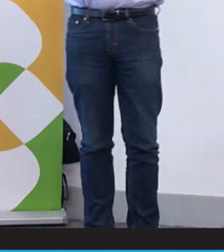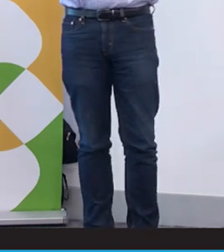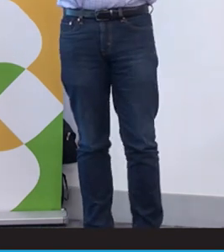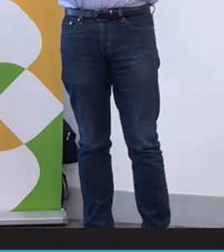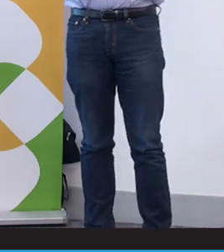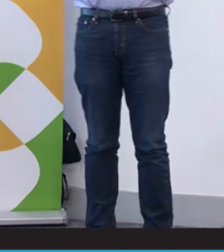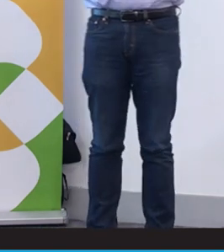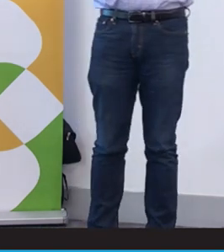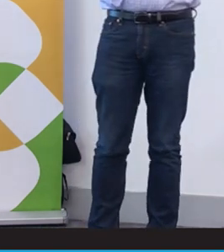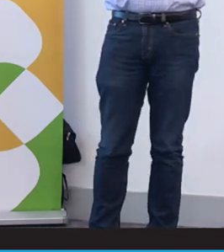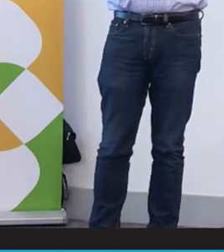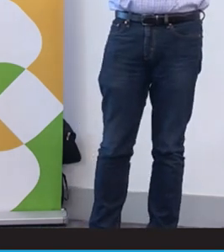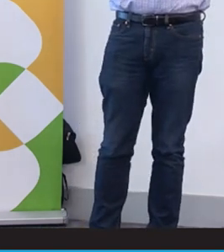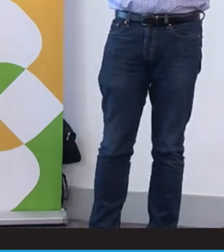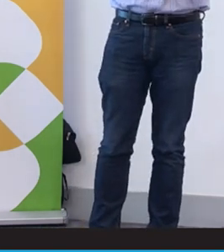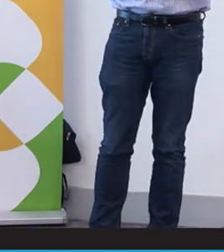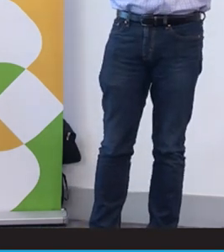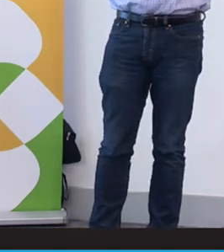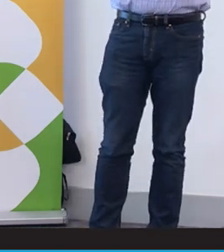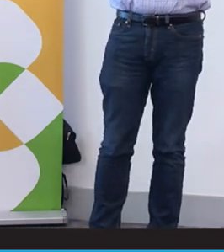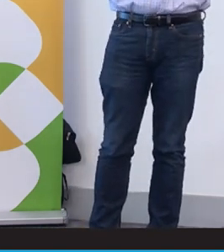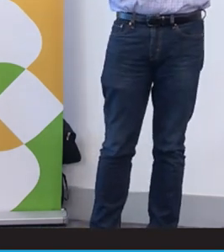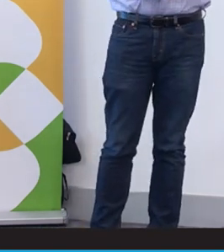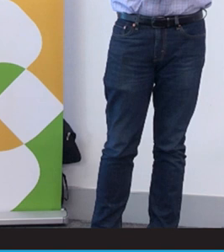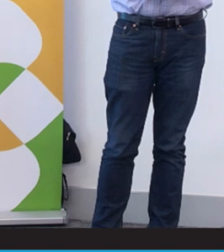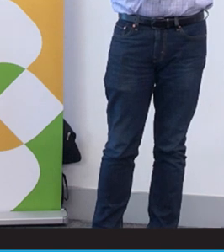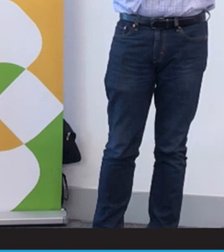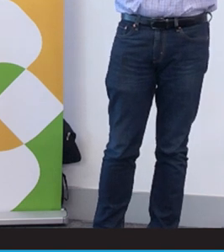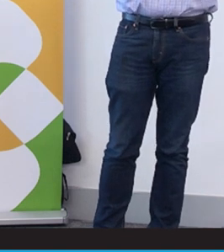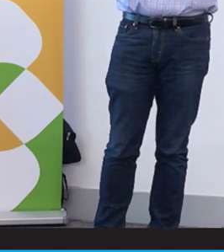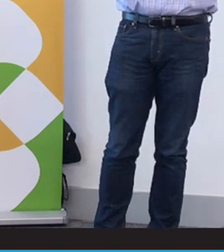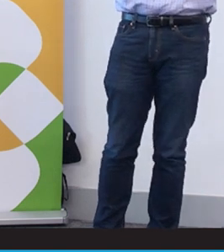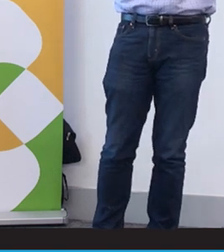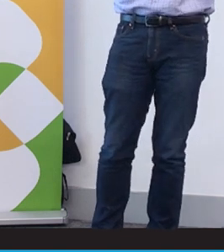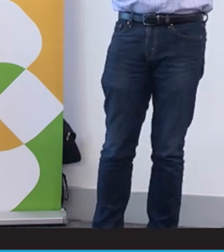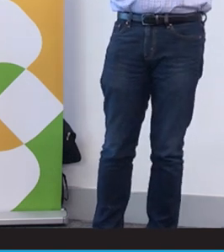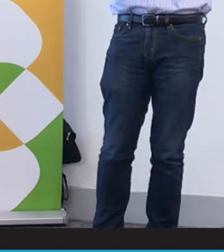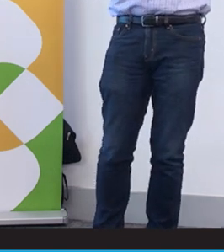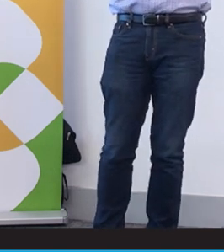a little bit. Dinesh, you had mentioned the medical staff saying sorry for someone being